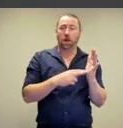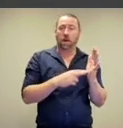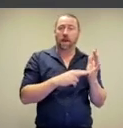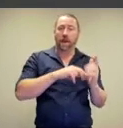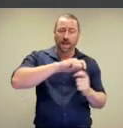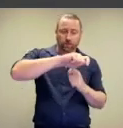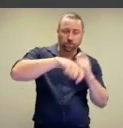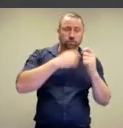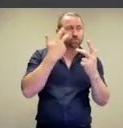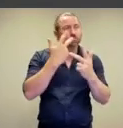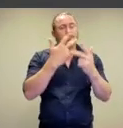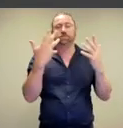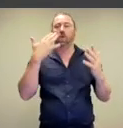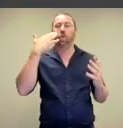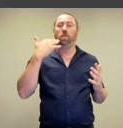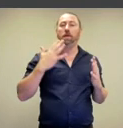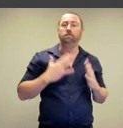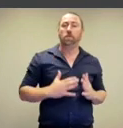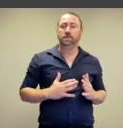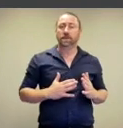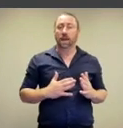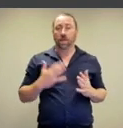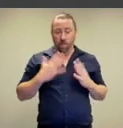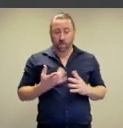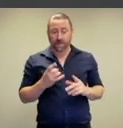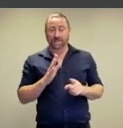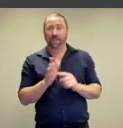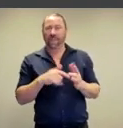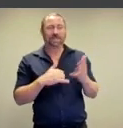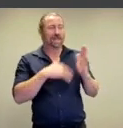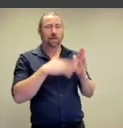Klein's transformation of women's bodies into